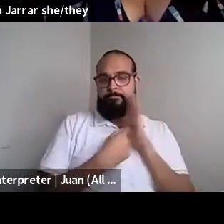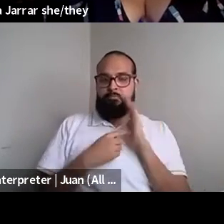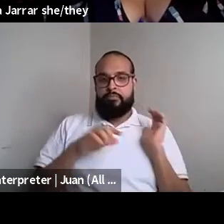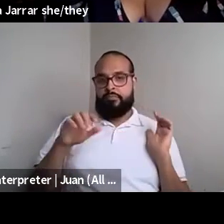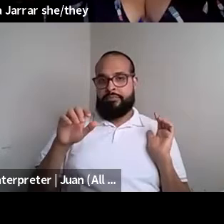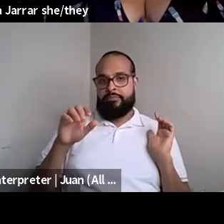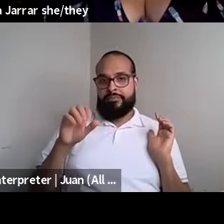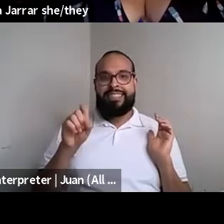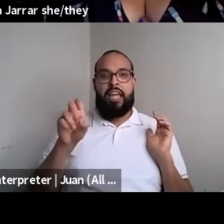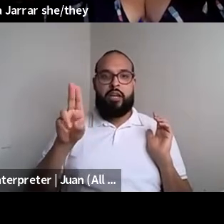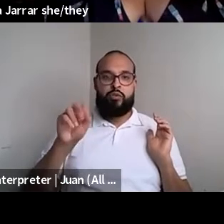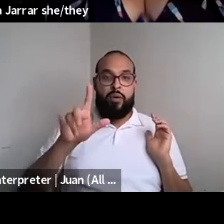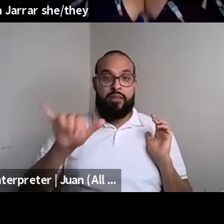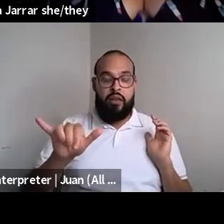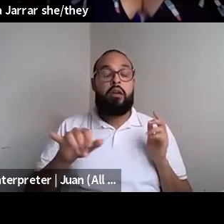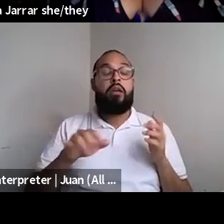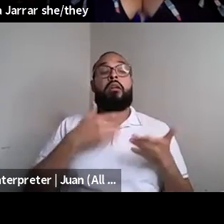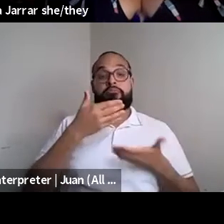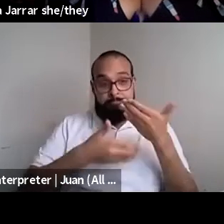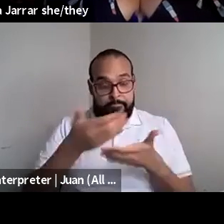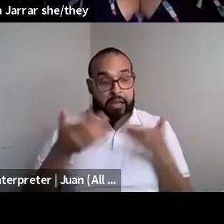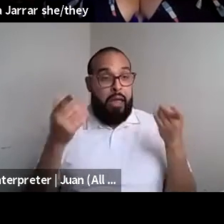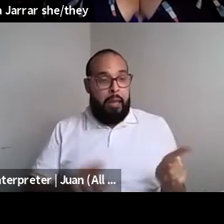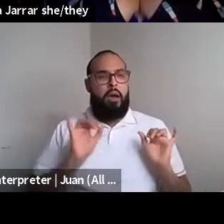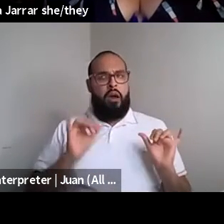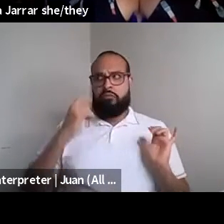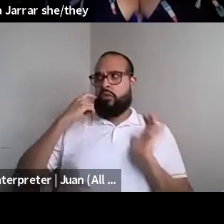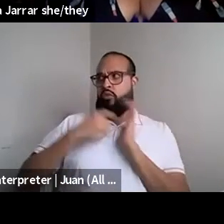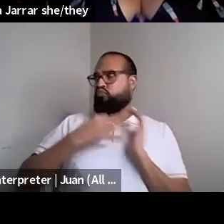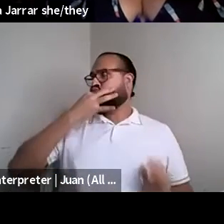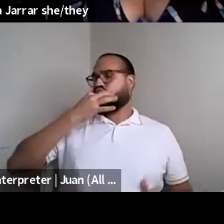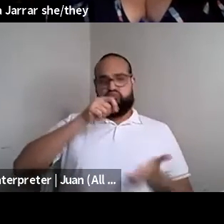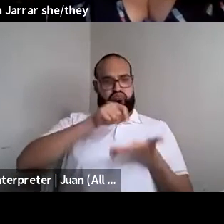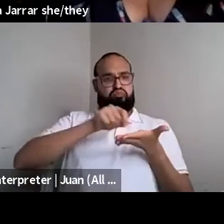Kenyon Farrow (he/him/his): You know talent as a writer or you're getting as a performer, whatever. Kenyon Farrow (he/him/his): There's